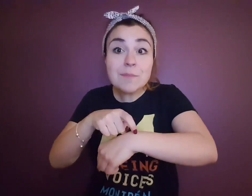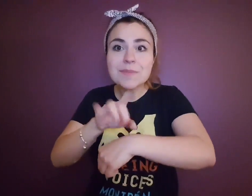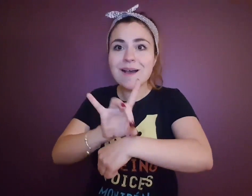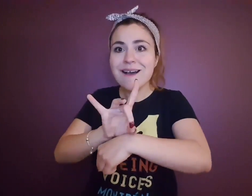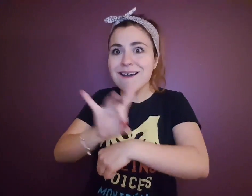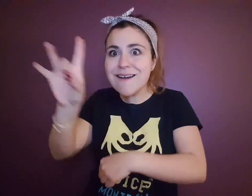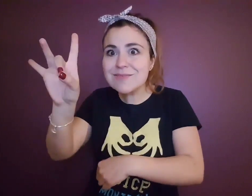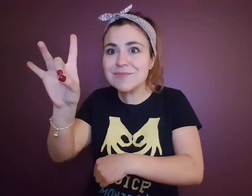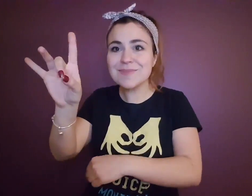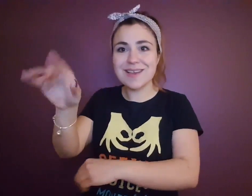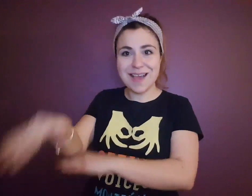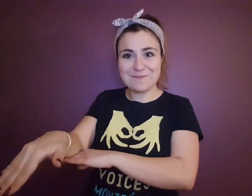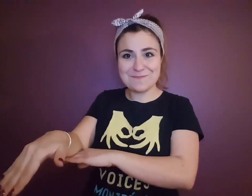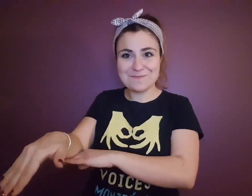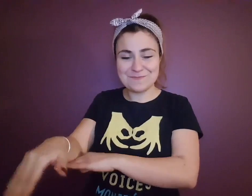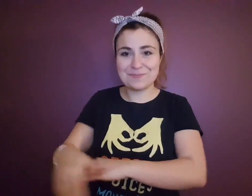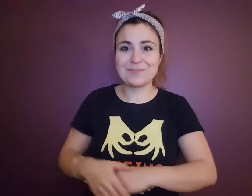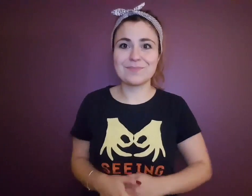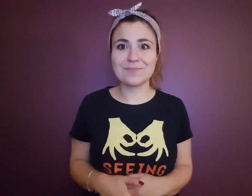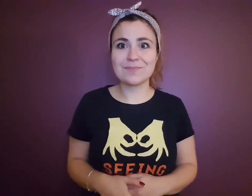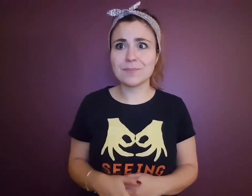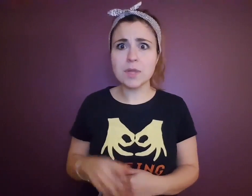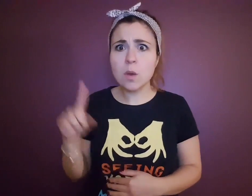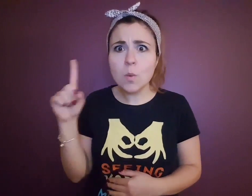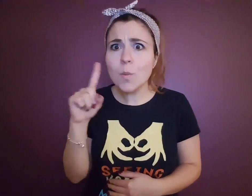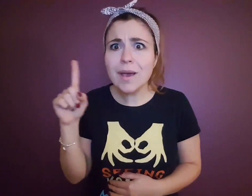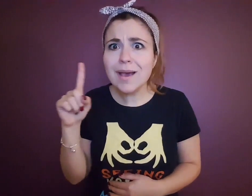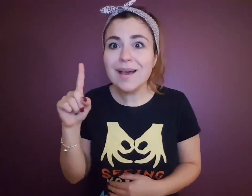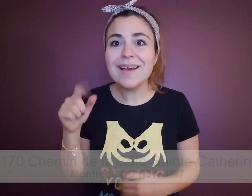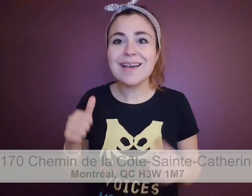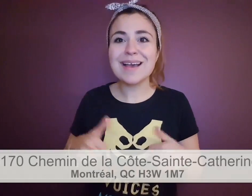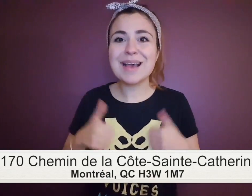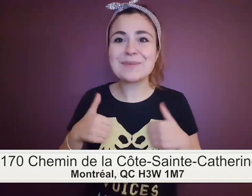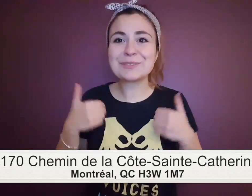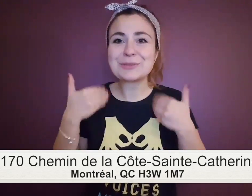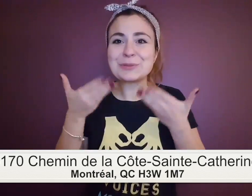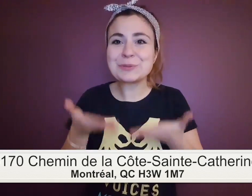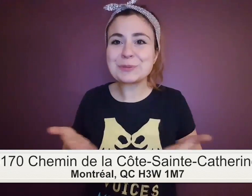The show starts at 8:00 pm. Here is the address and the map.